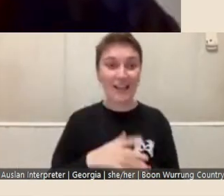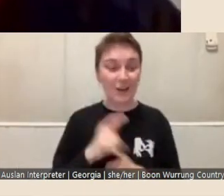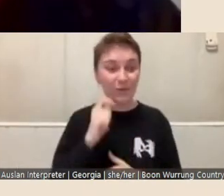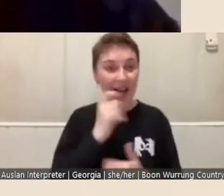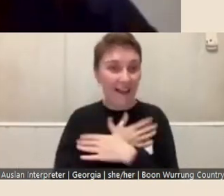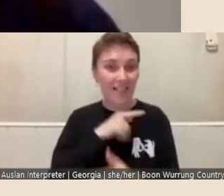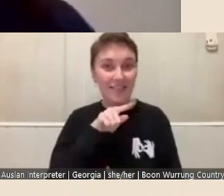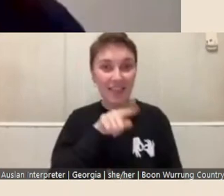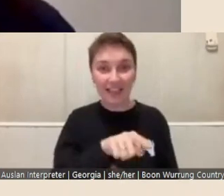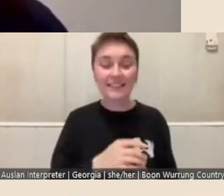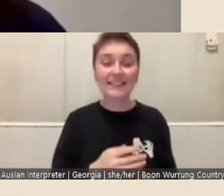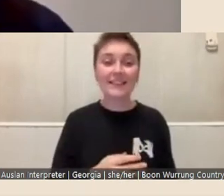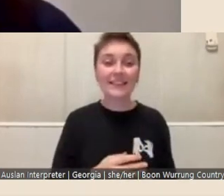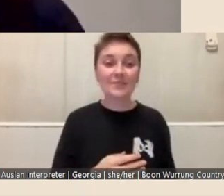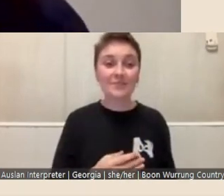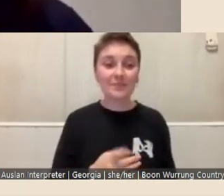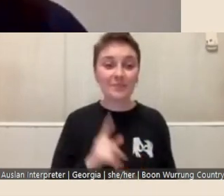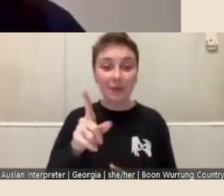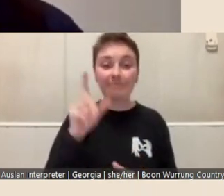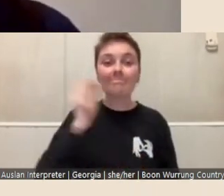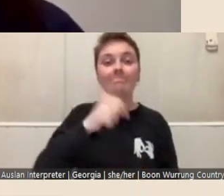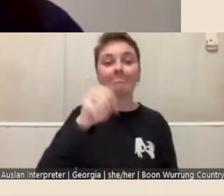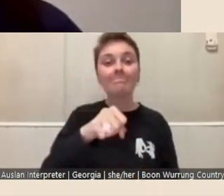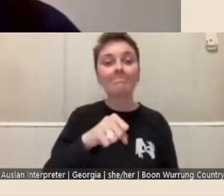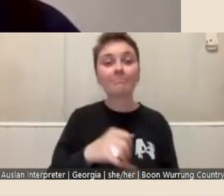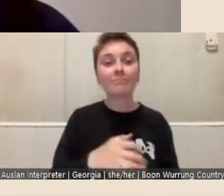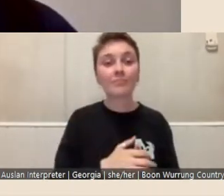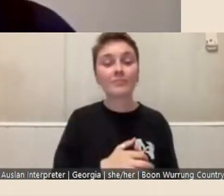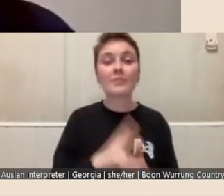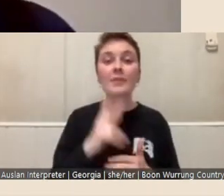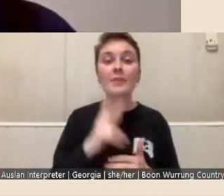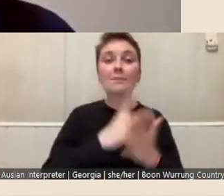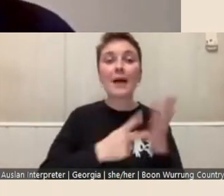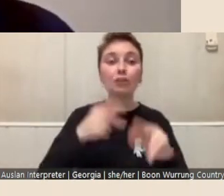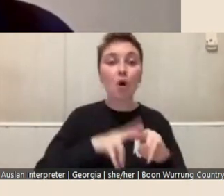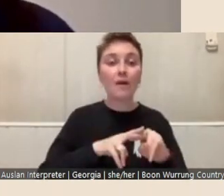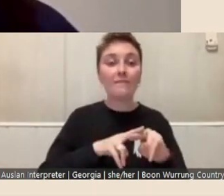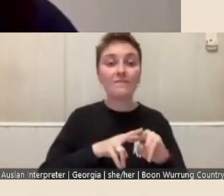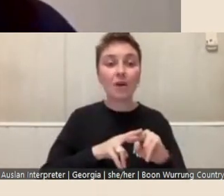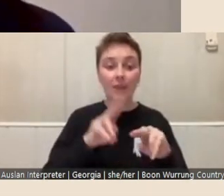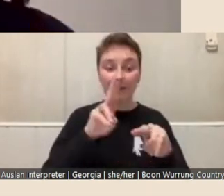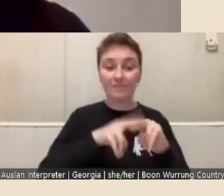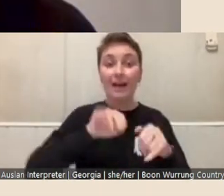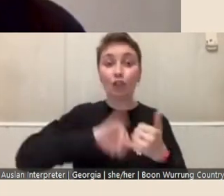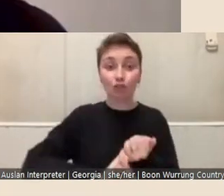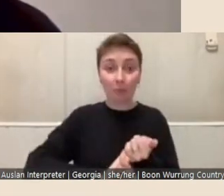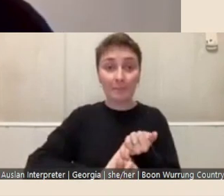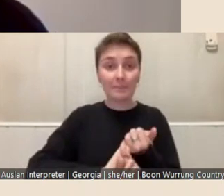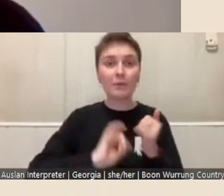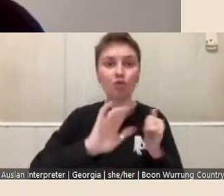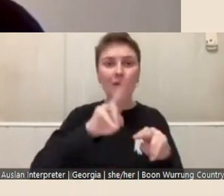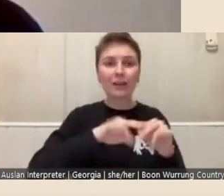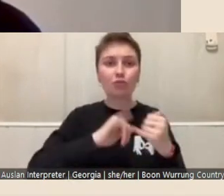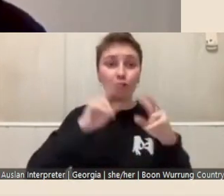but yeah, part of the, the fellowship, your fellowship research means that the outcome